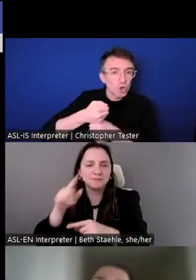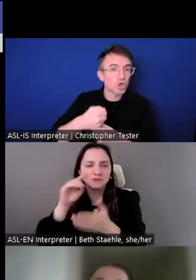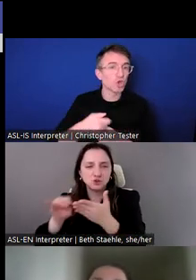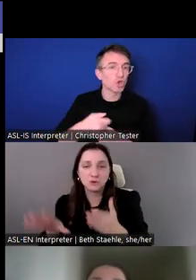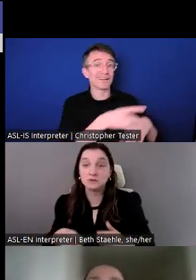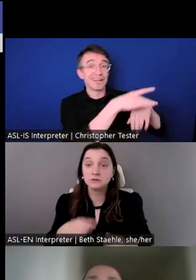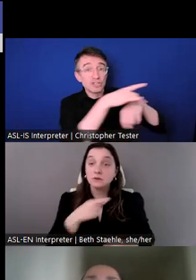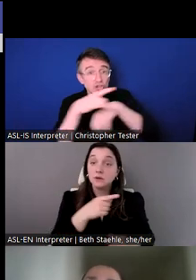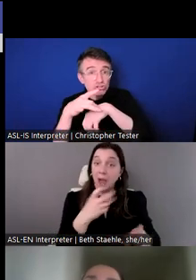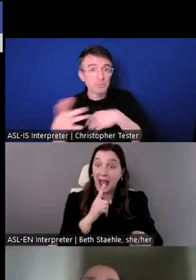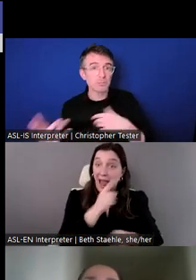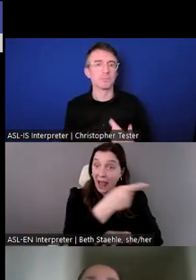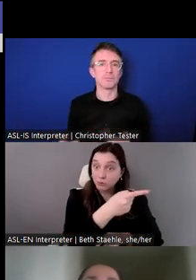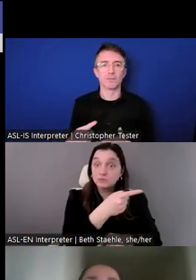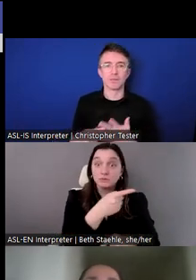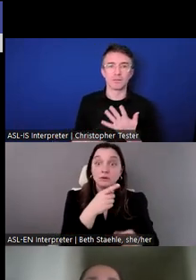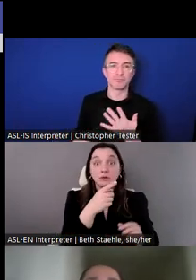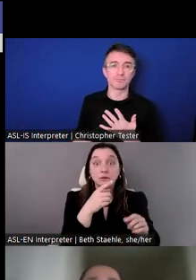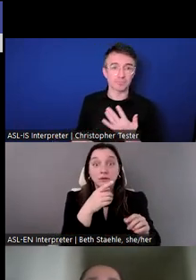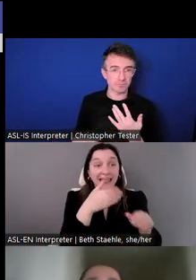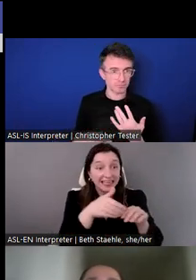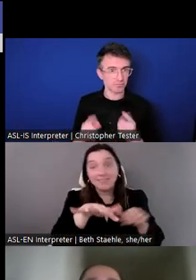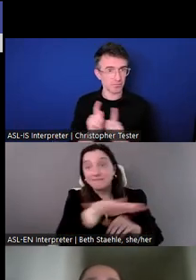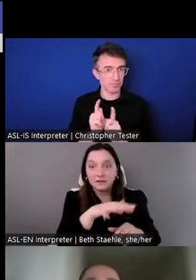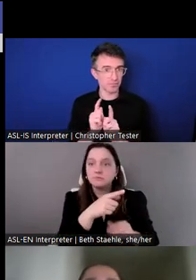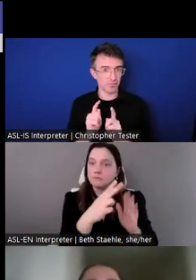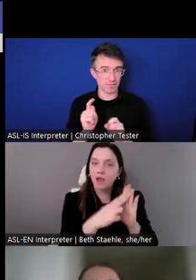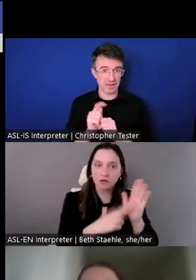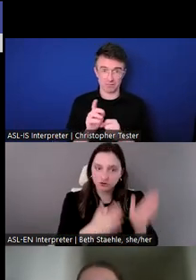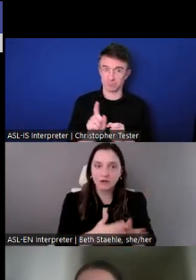field, and employee roles focusing on regional and thematic areas.